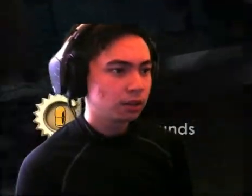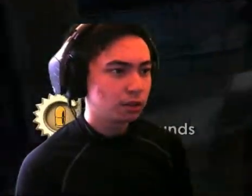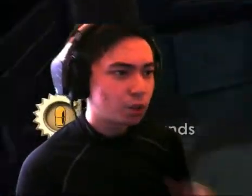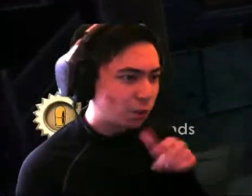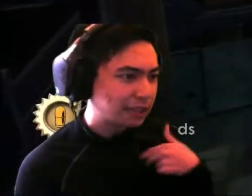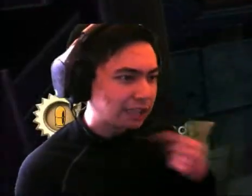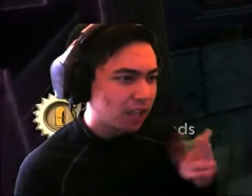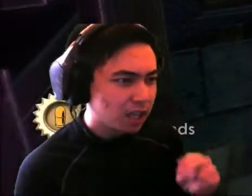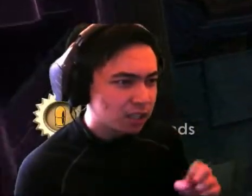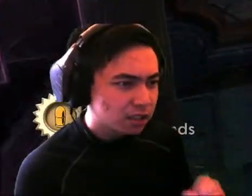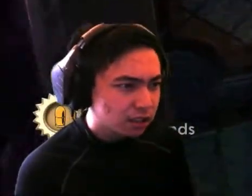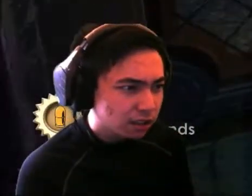Who has the gun?